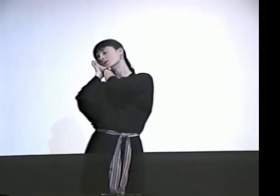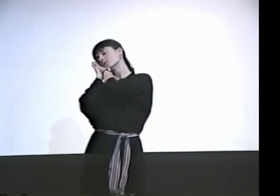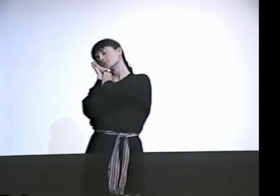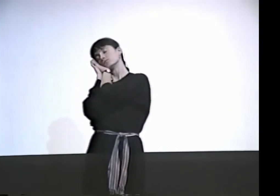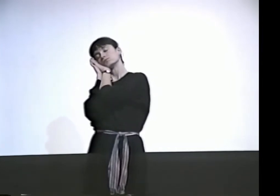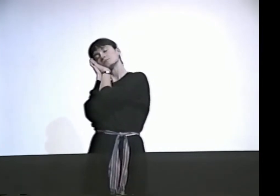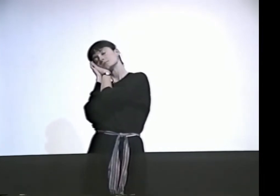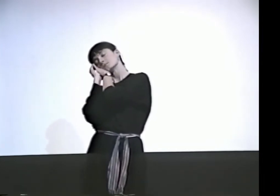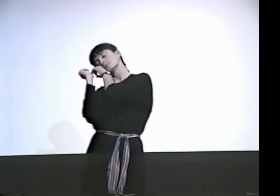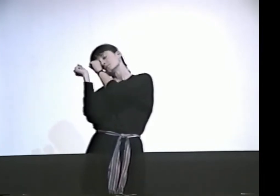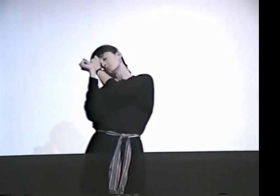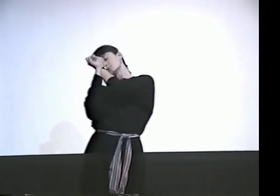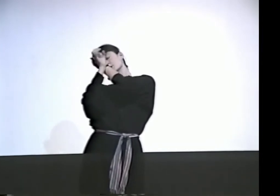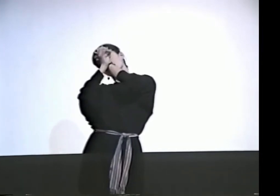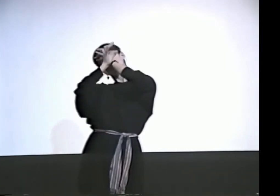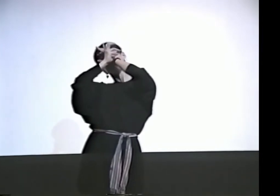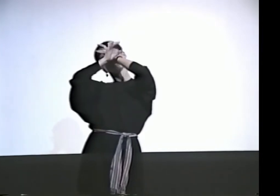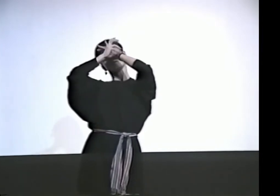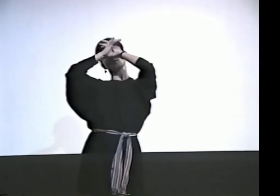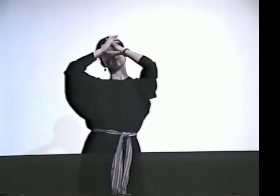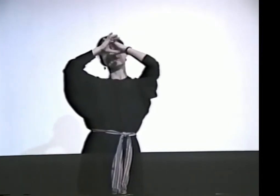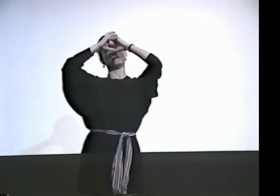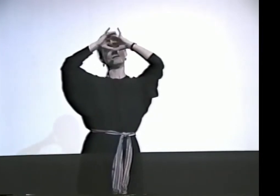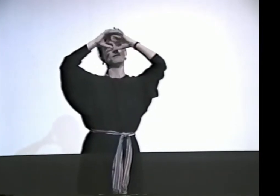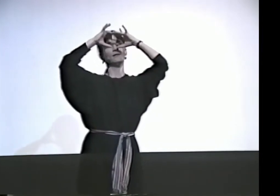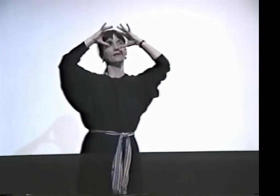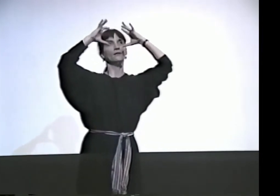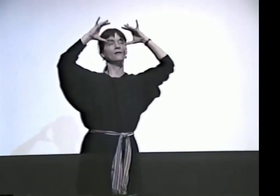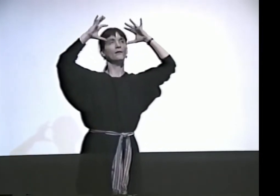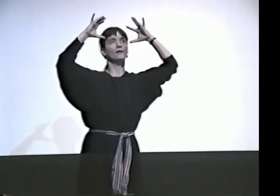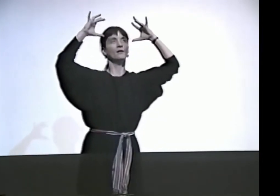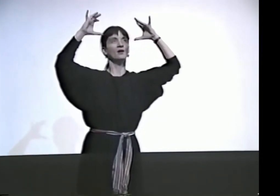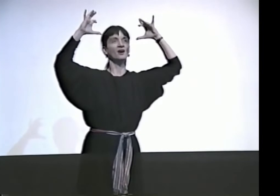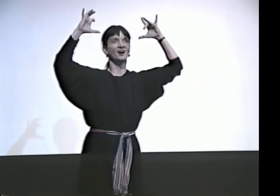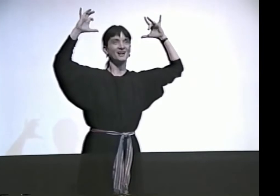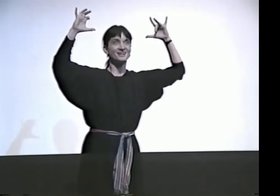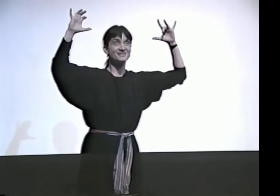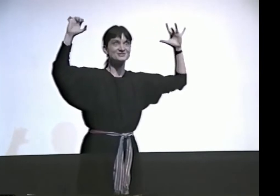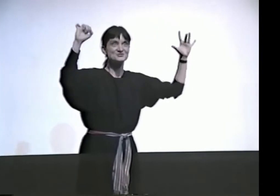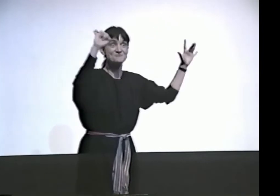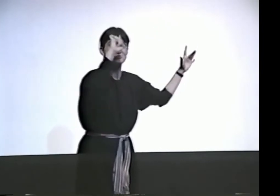I FELL ASLEEP AND IMMEDIATELY BEGAN TO DREAM.